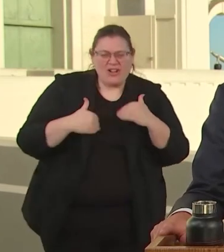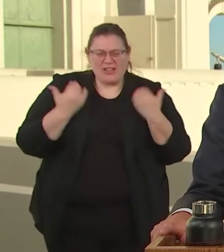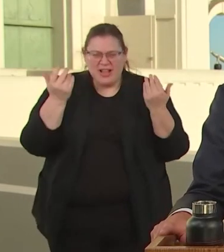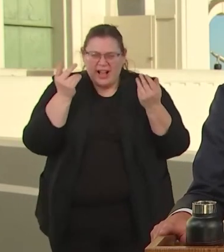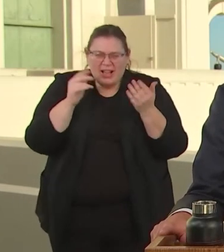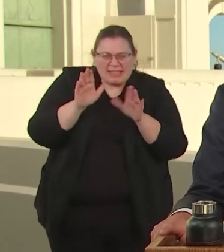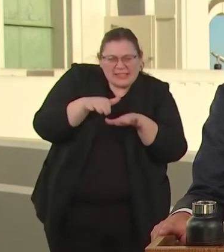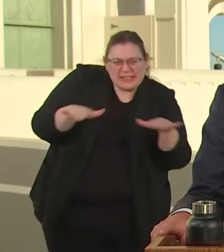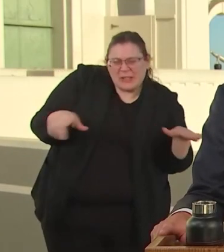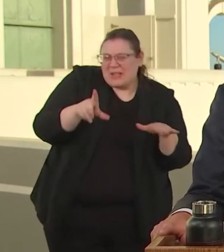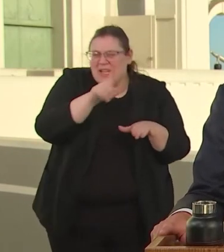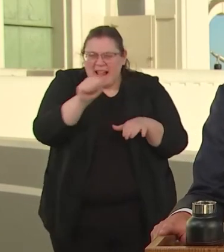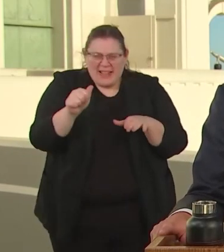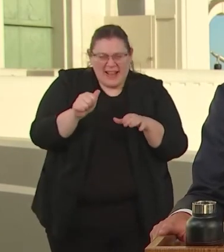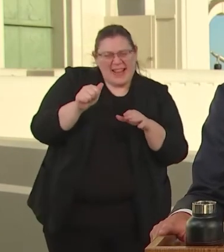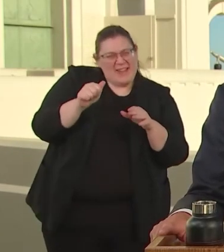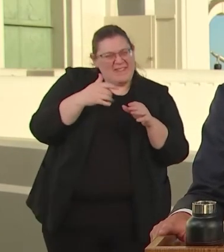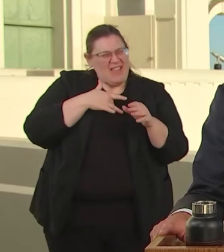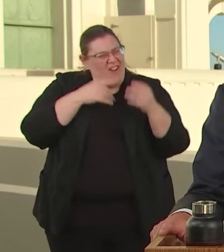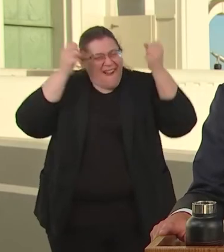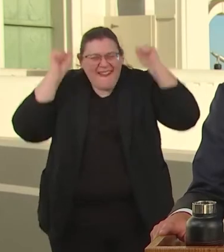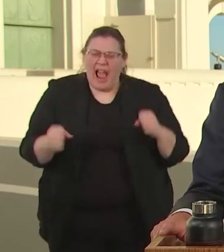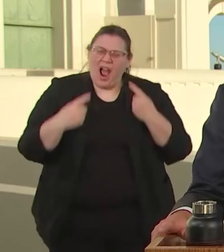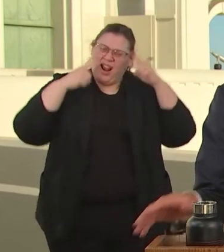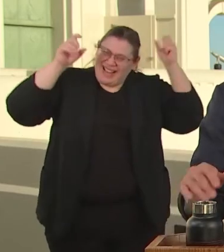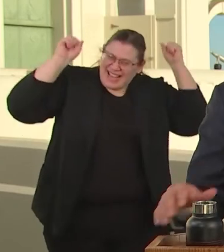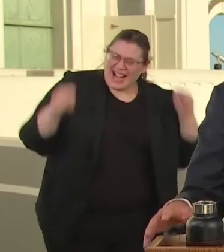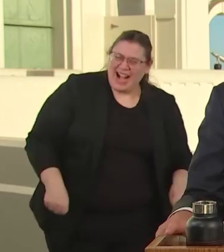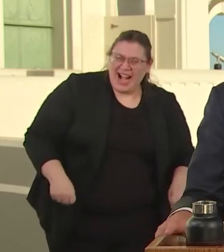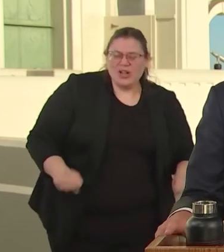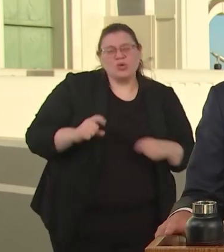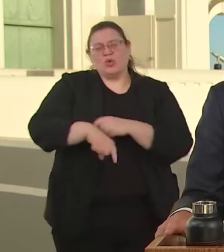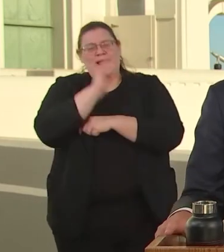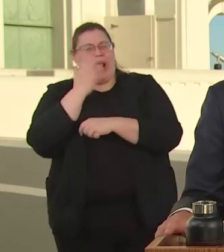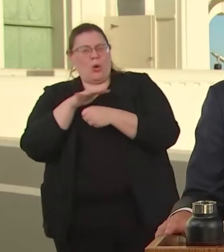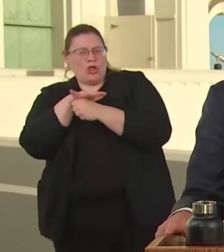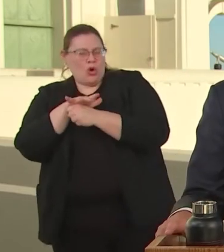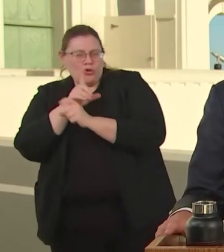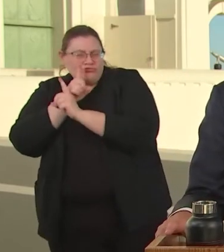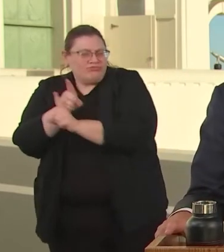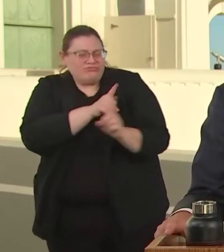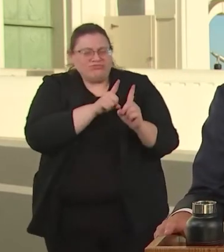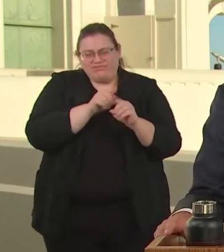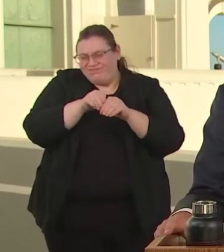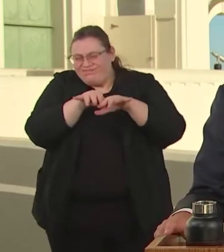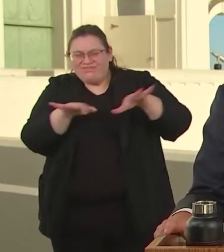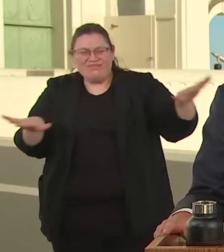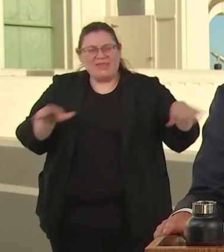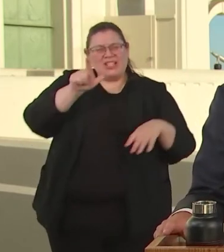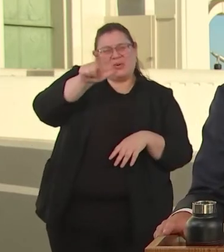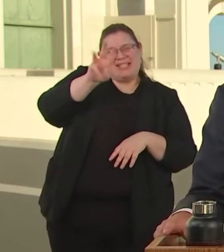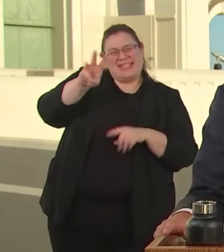THEIR DREAMS WELL WITHIN THEIR REACH. TODAY OUR EFFORTS SPRAWLED ACROSS 26 DEPARTMENTS.